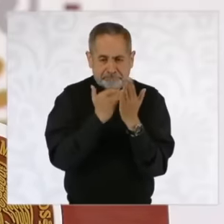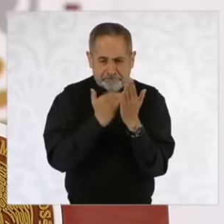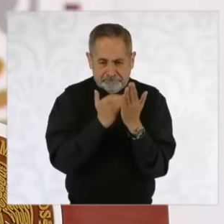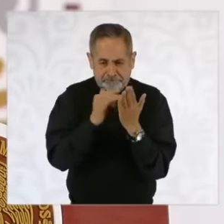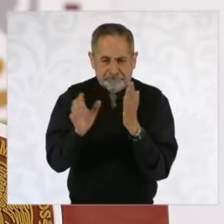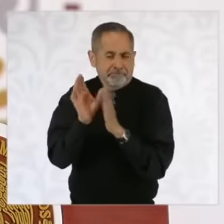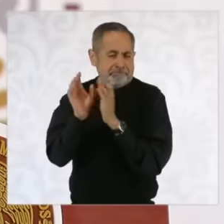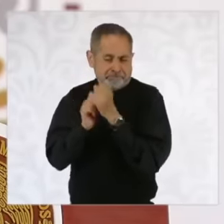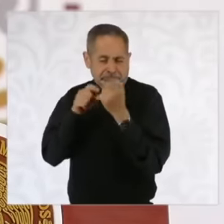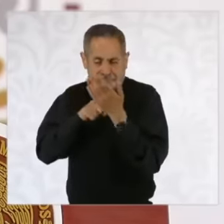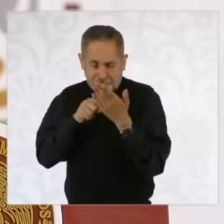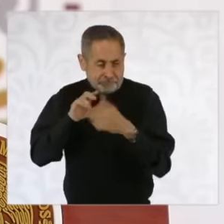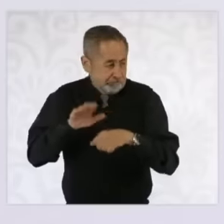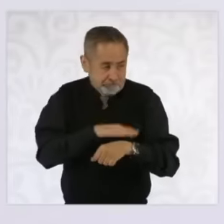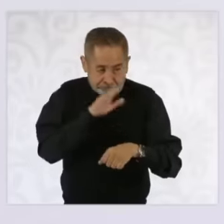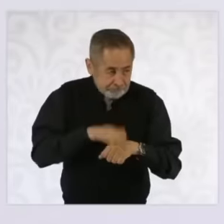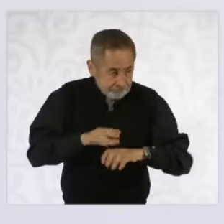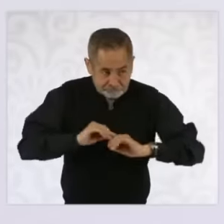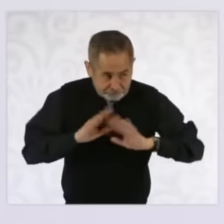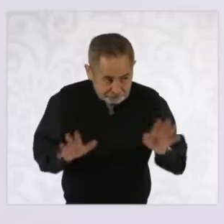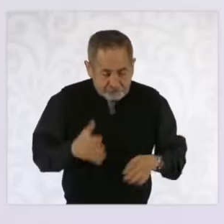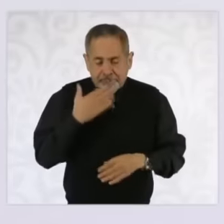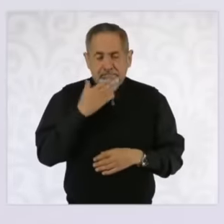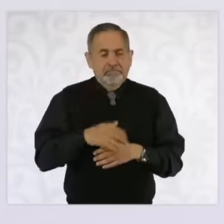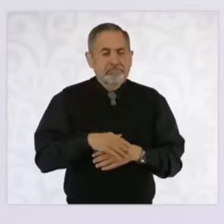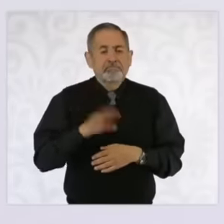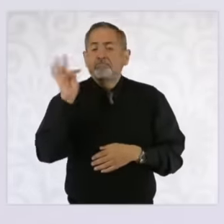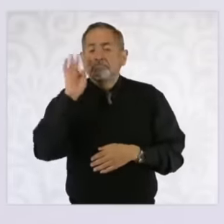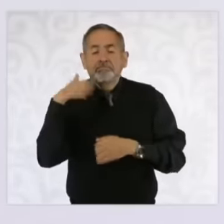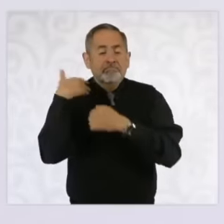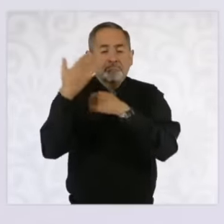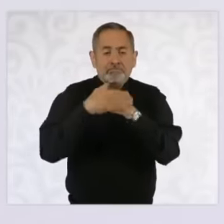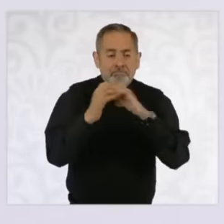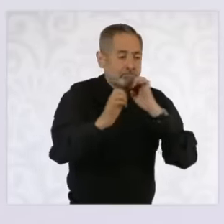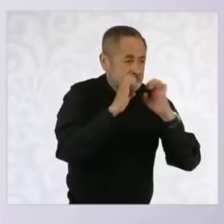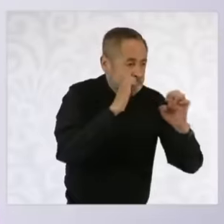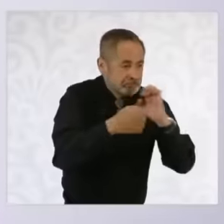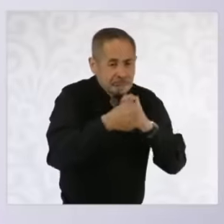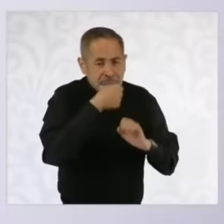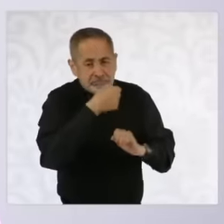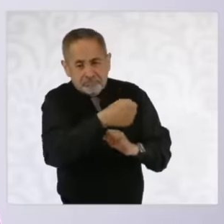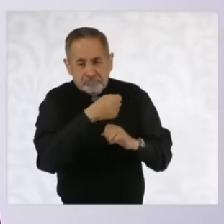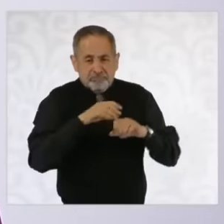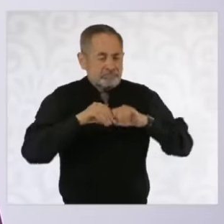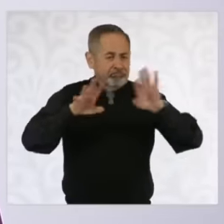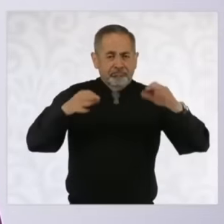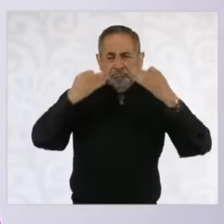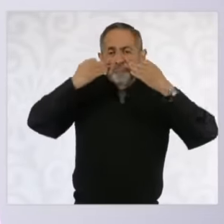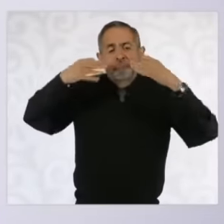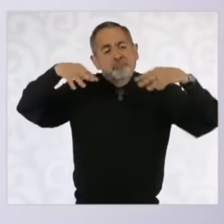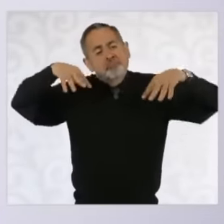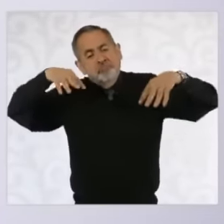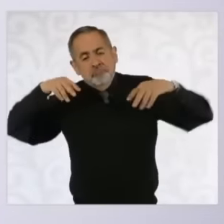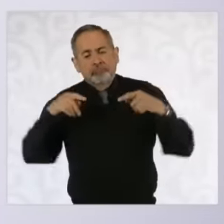Constitution If there are interviews by the commission, they will be public, there will not be nothing in